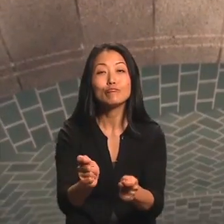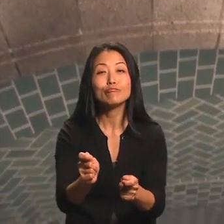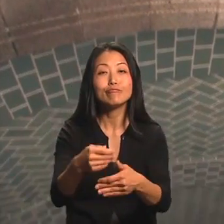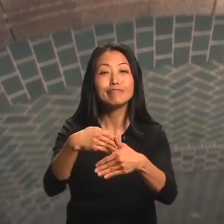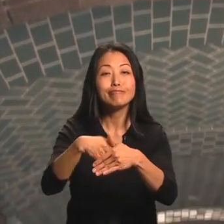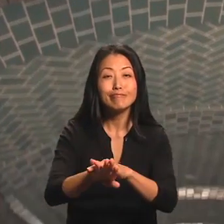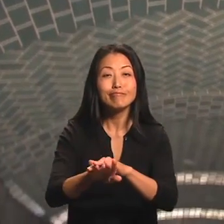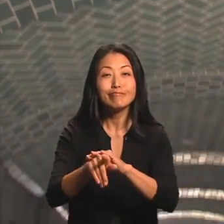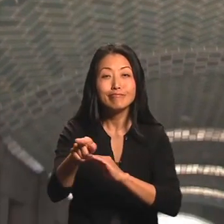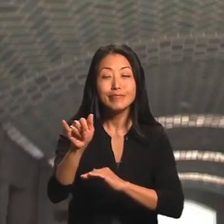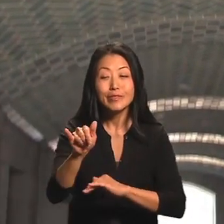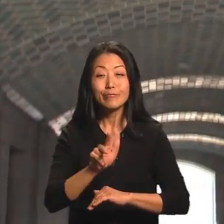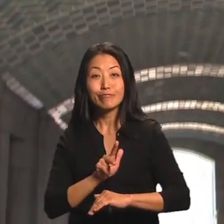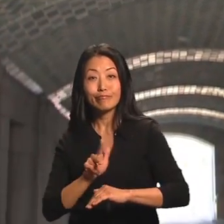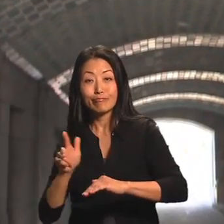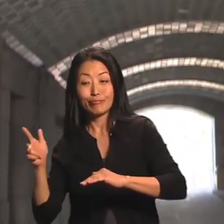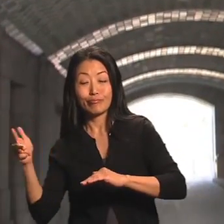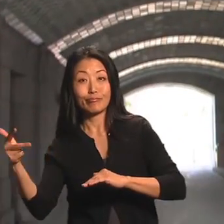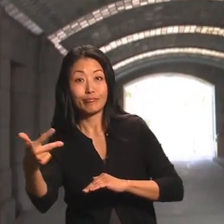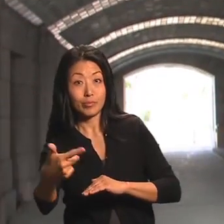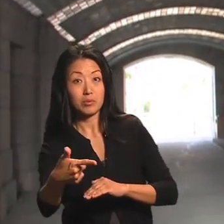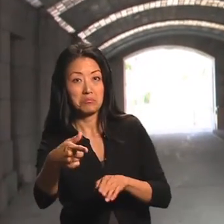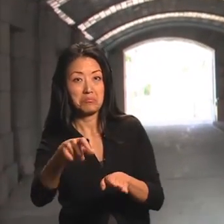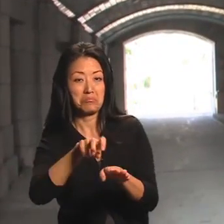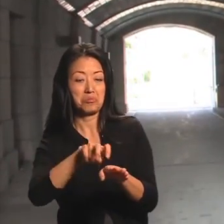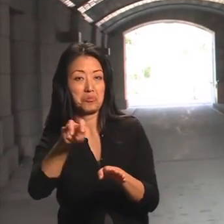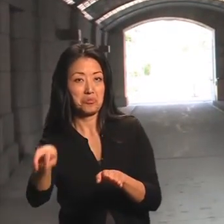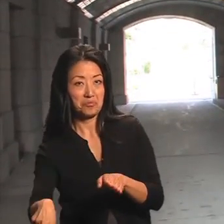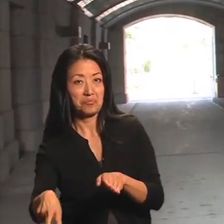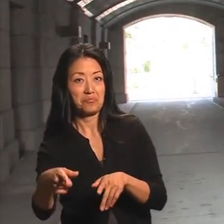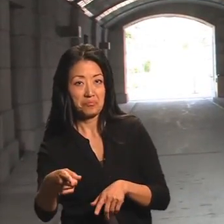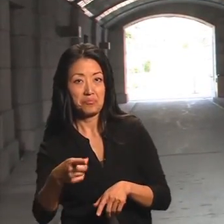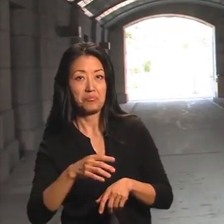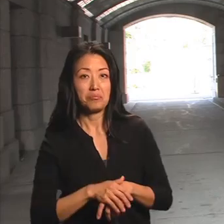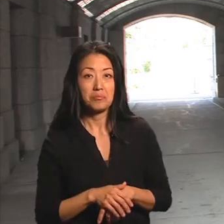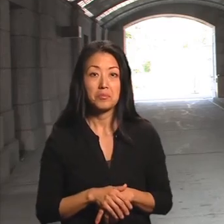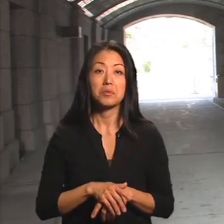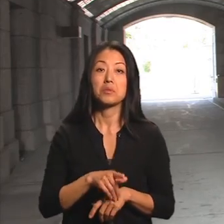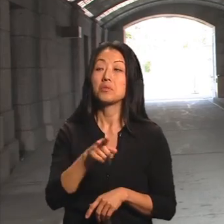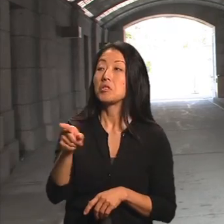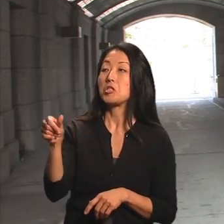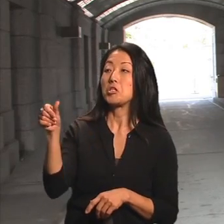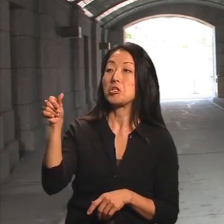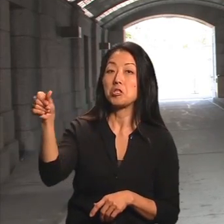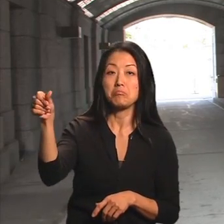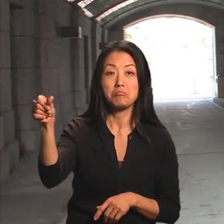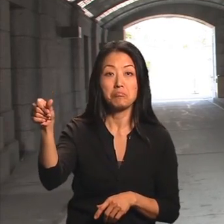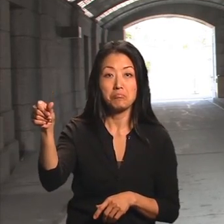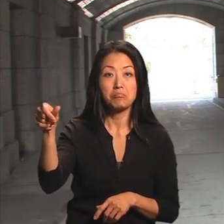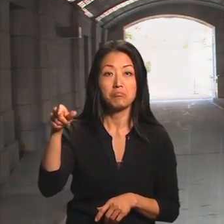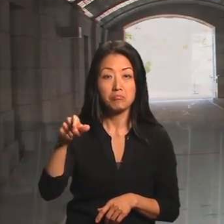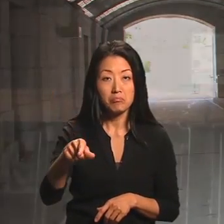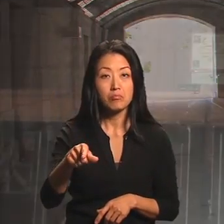the historic covered Carriage entrance under the main stairs.